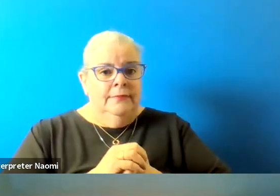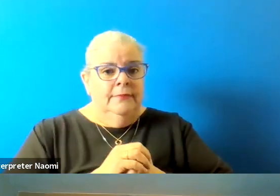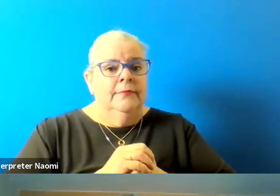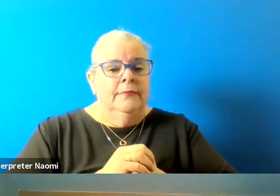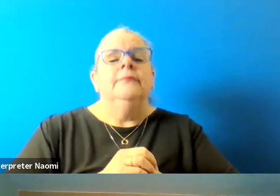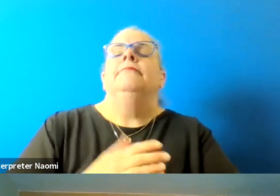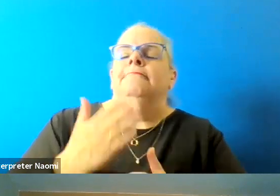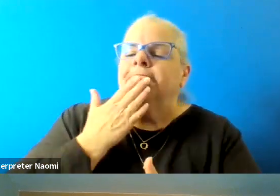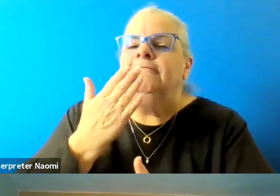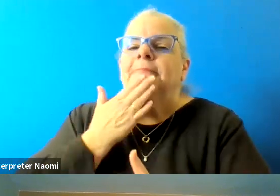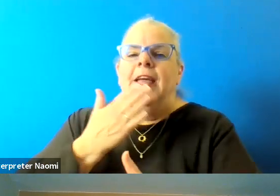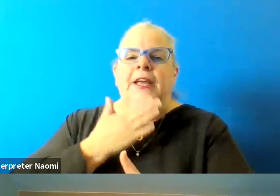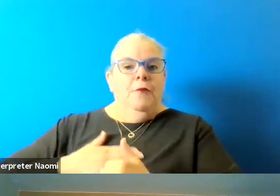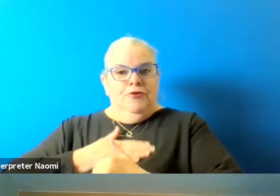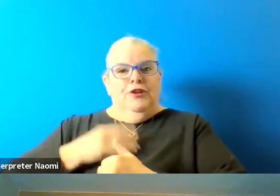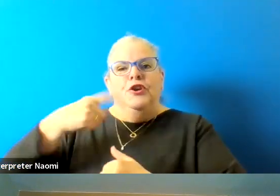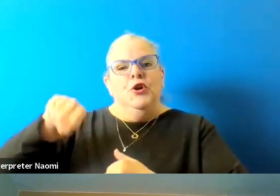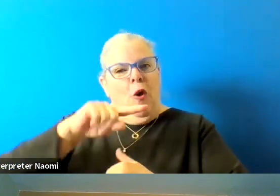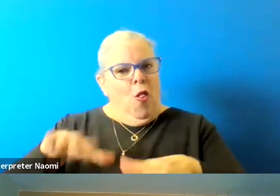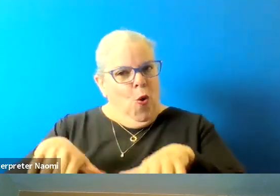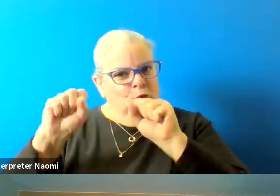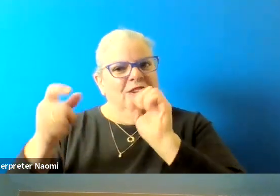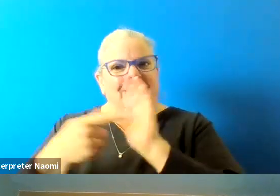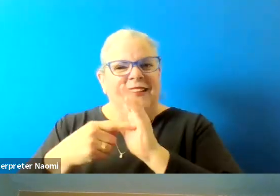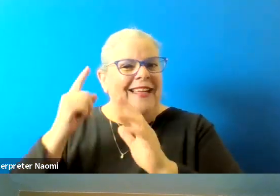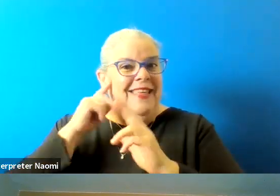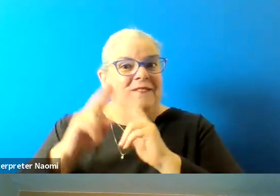Thank you, I appreciate you guys putting this together. I think it's very important for what you're doing,